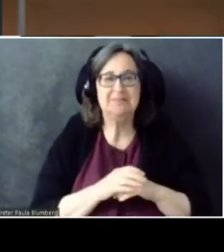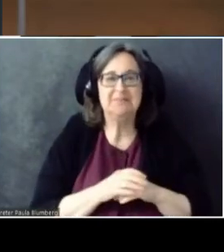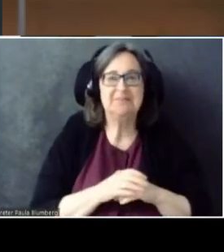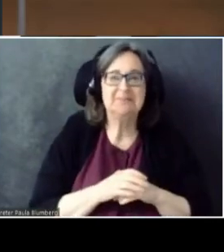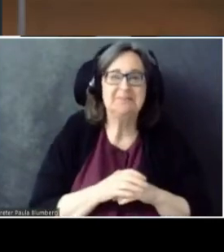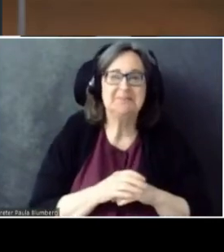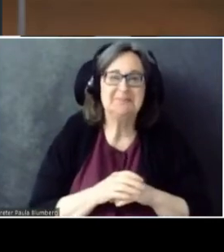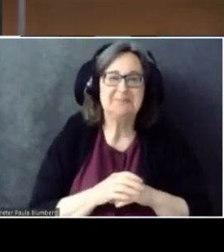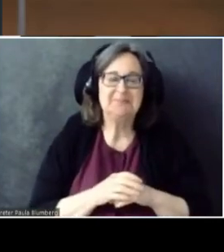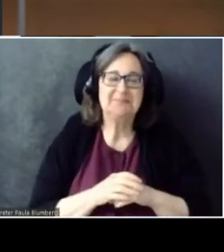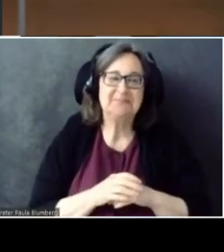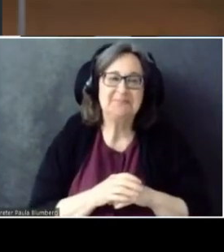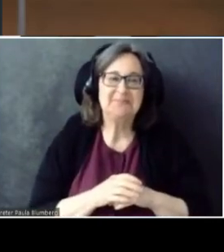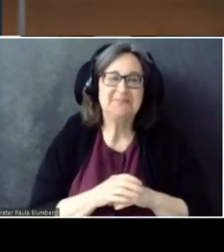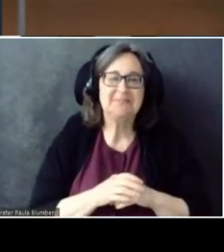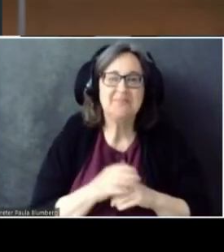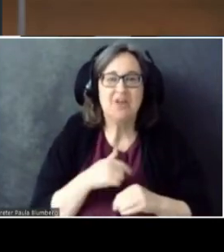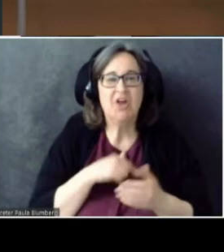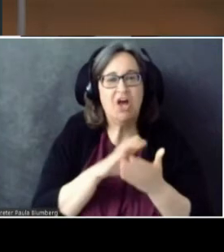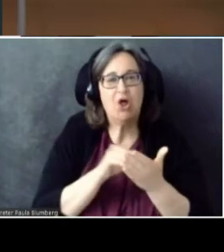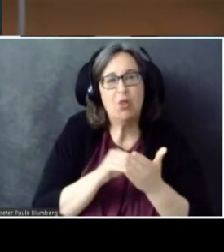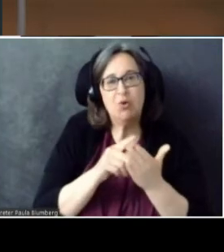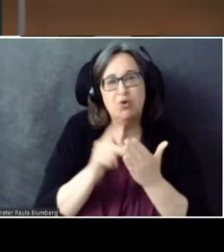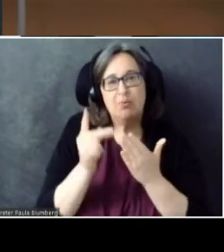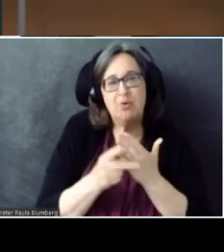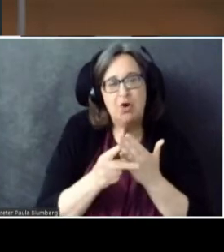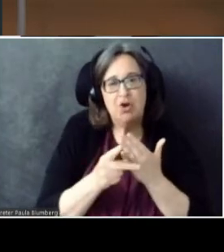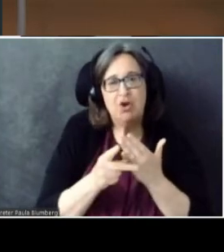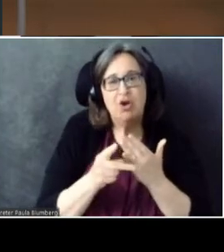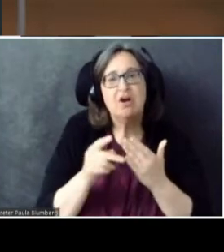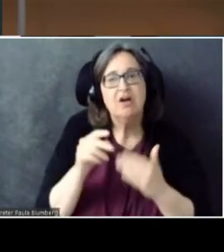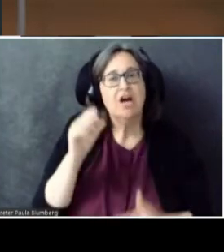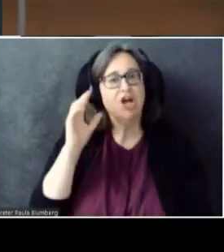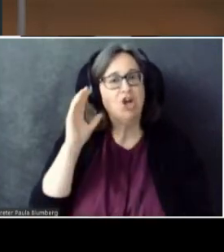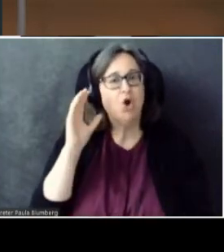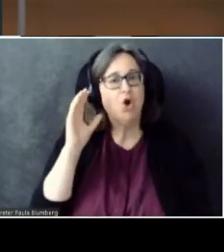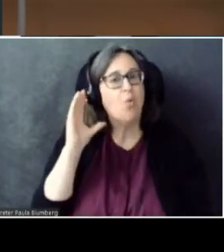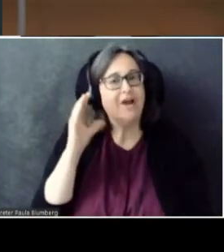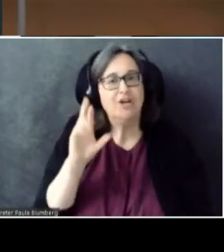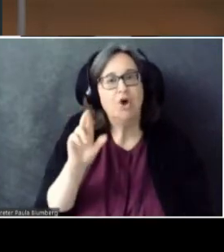I learned to program on a Radio Shack TRS 80, which was very old even for the time.